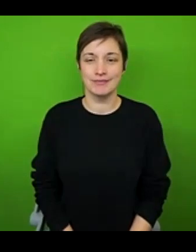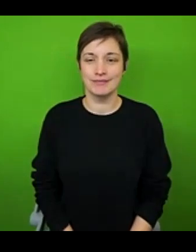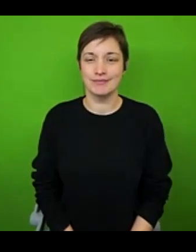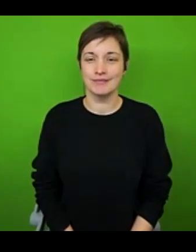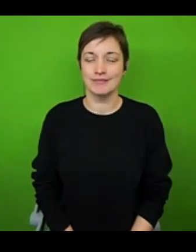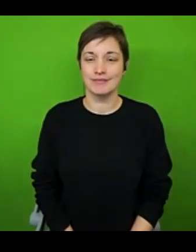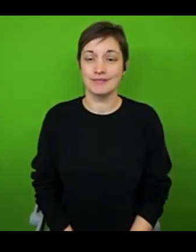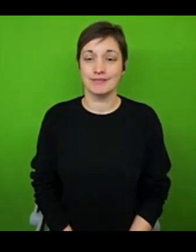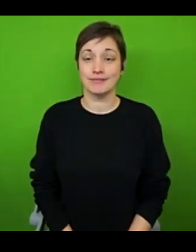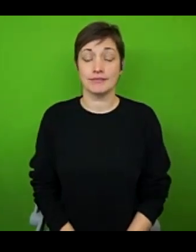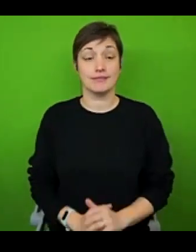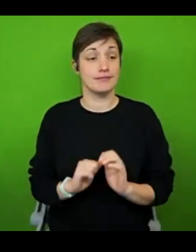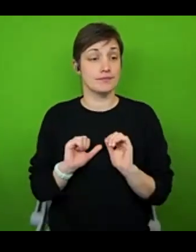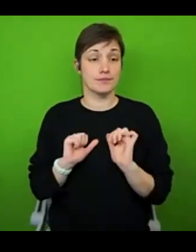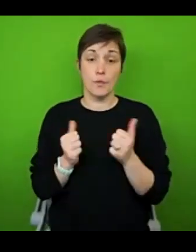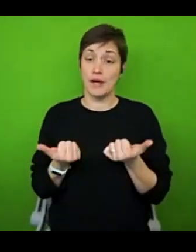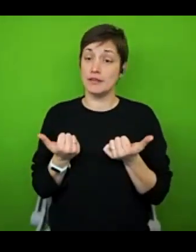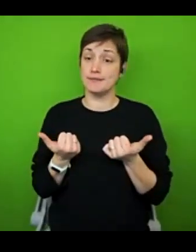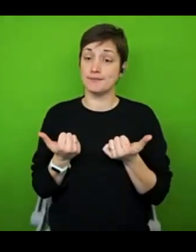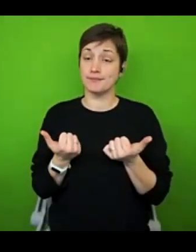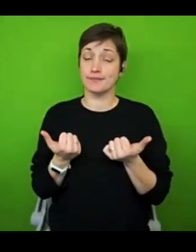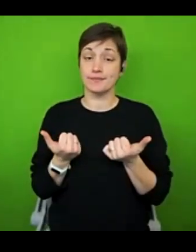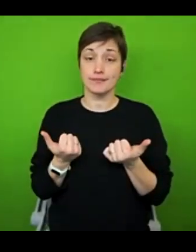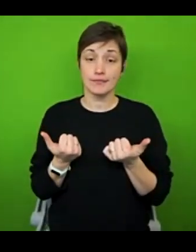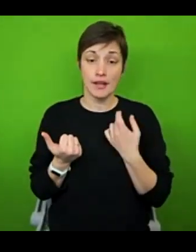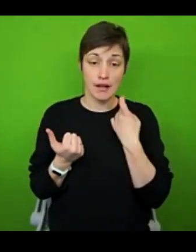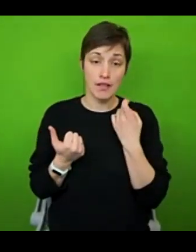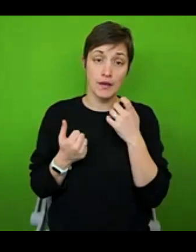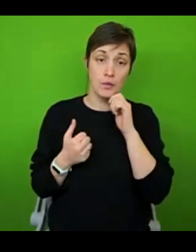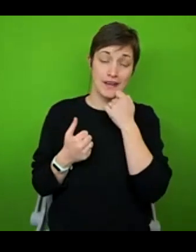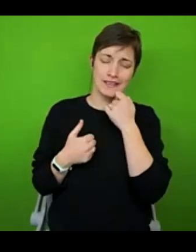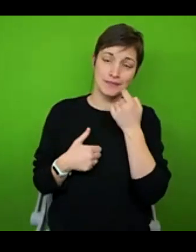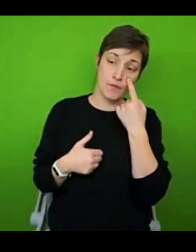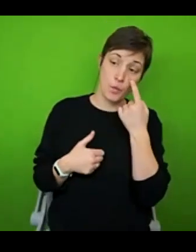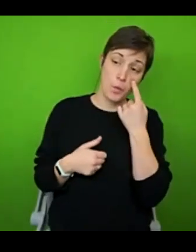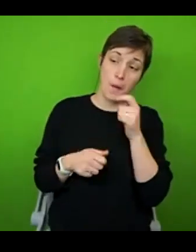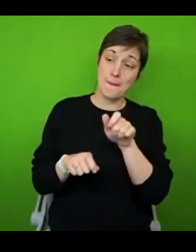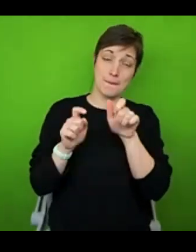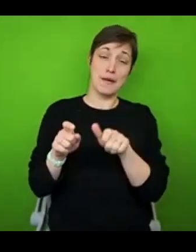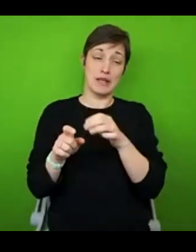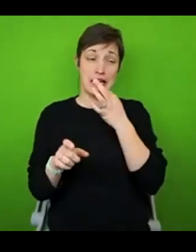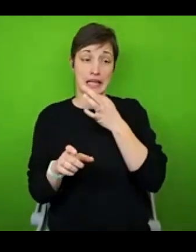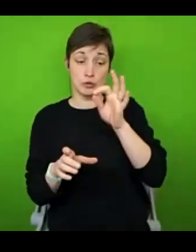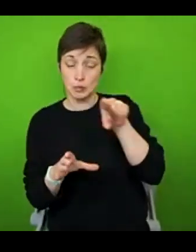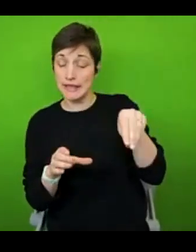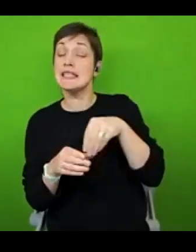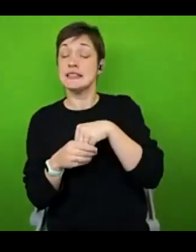Pippa Stacey: Okay, I think I am going to try and keep an eye on people coming in. But I think, yeah, I think we'll